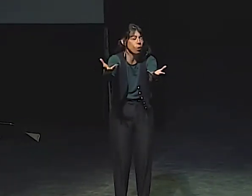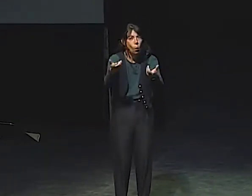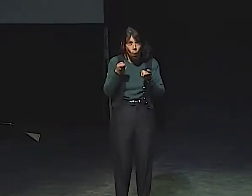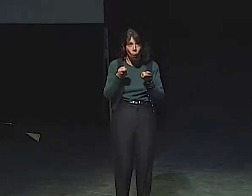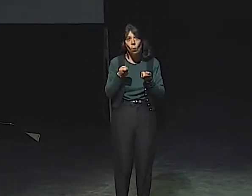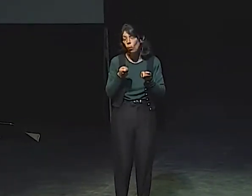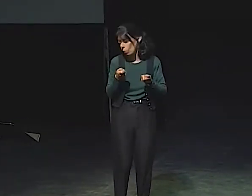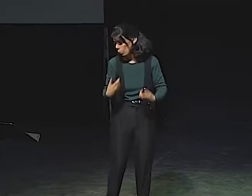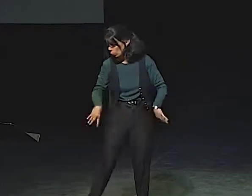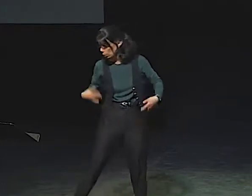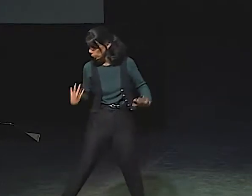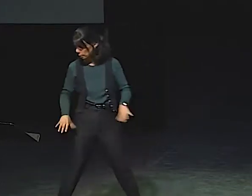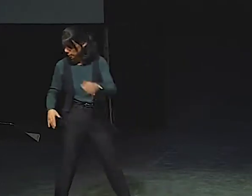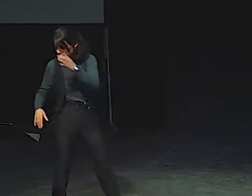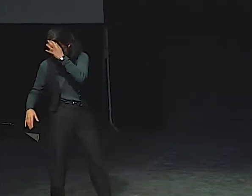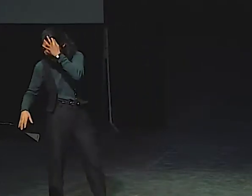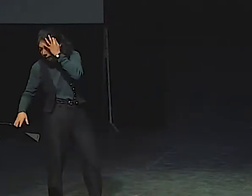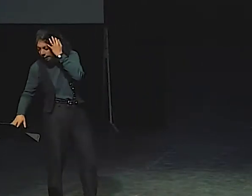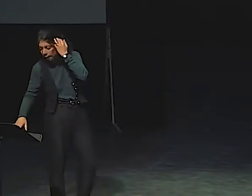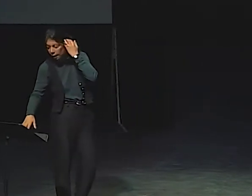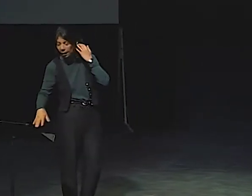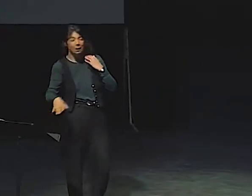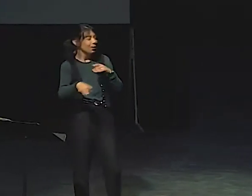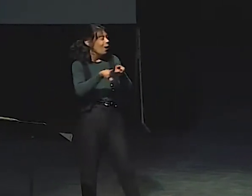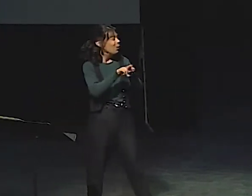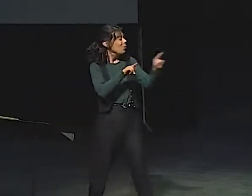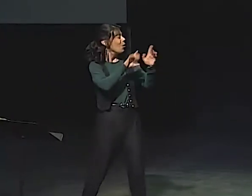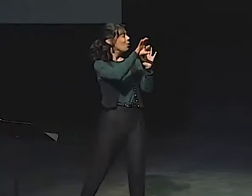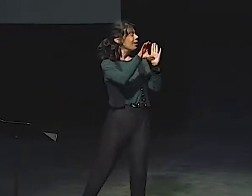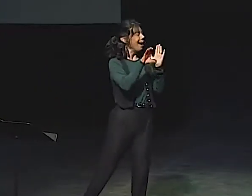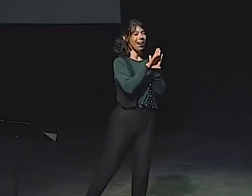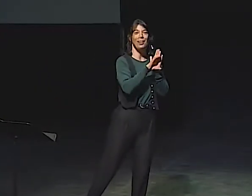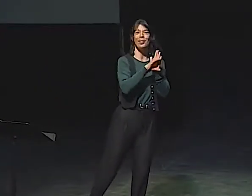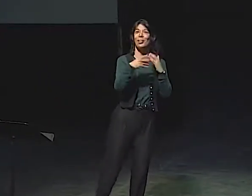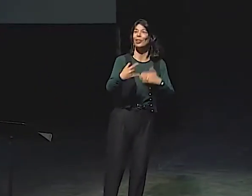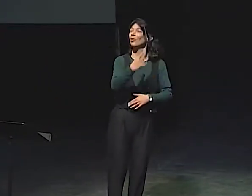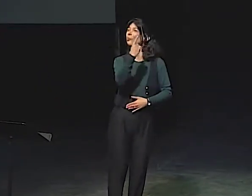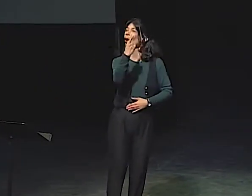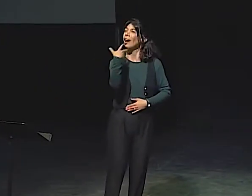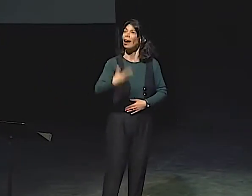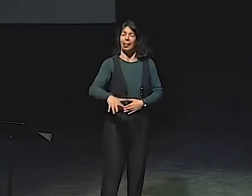BUT SHE REALLY PULLS YOU IN SO THAT SHE CAN EXPRESS HER FEELINGS.